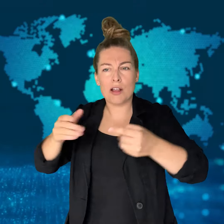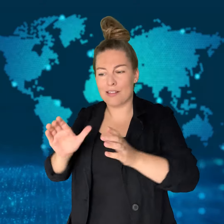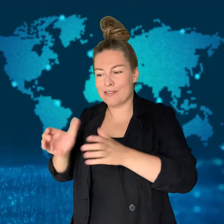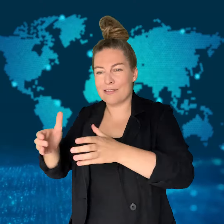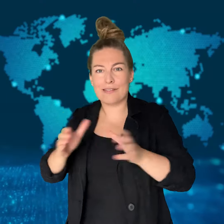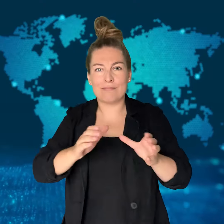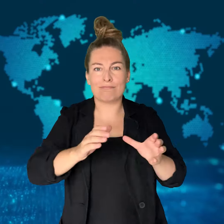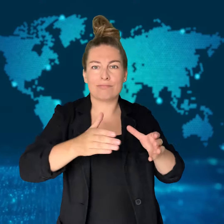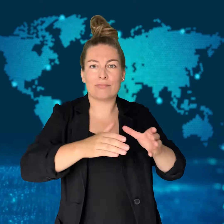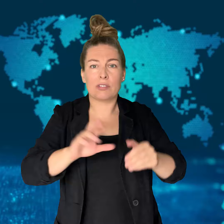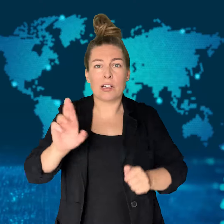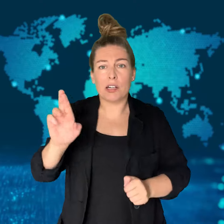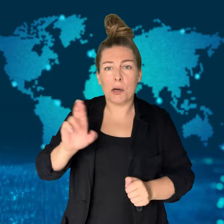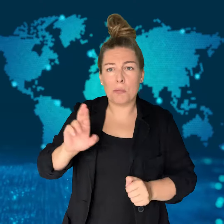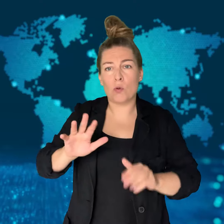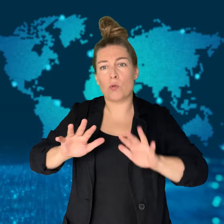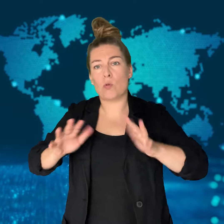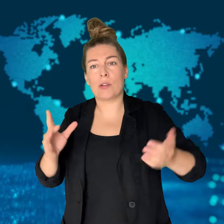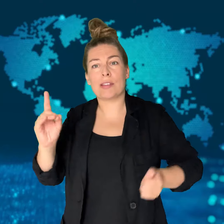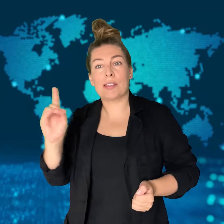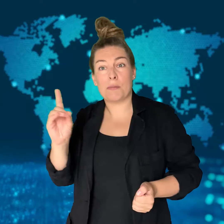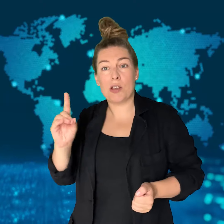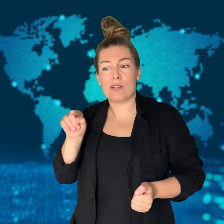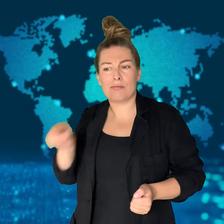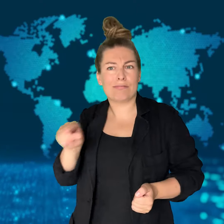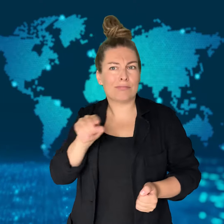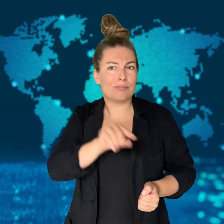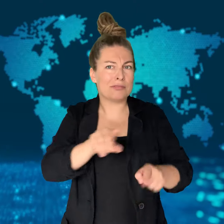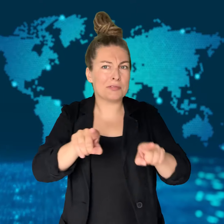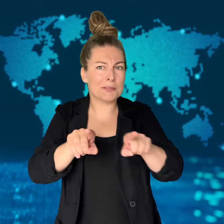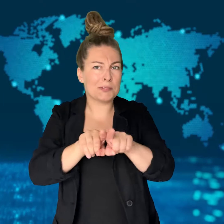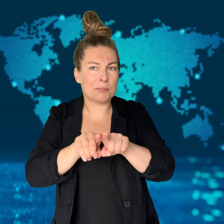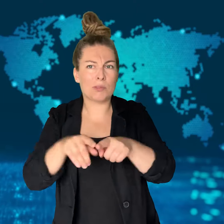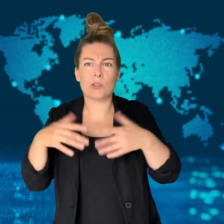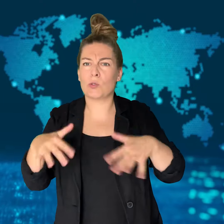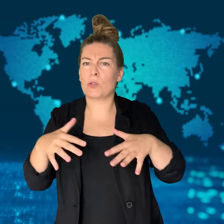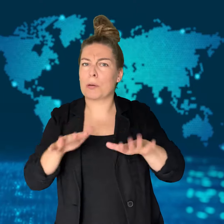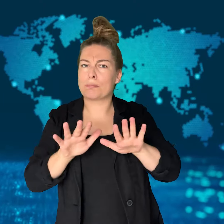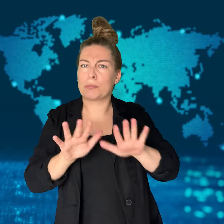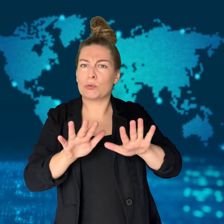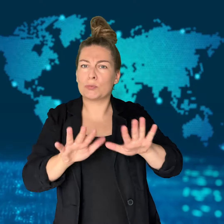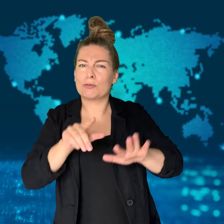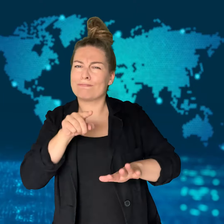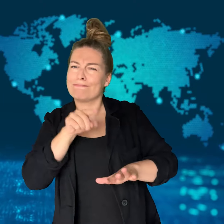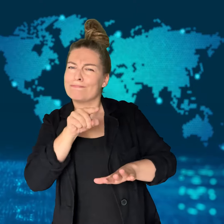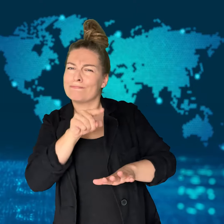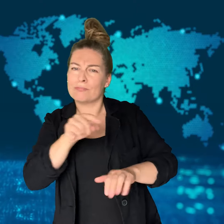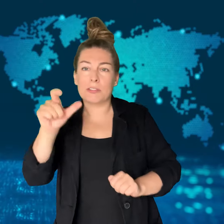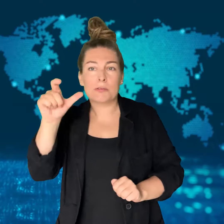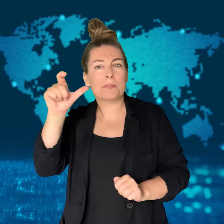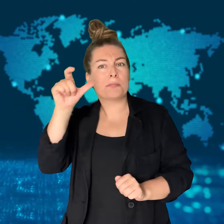and Democrats since his debate against former President, Donald Trump.